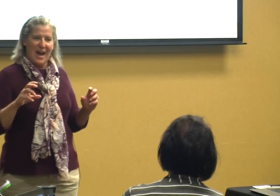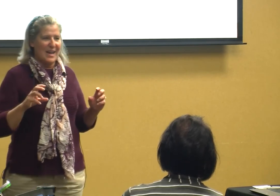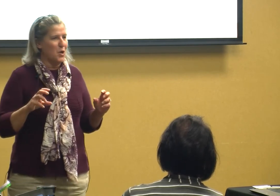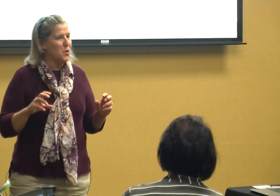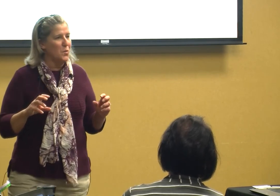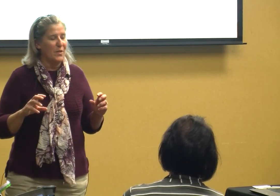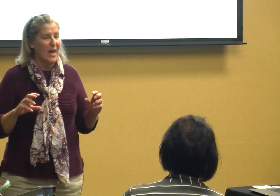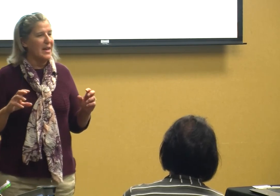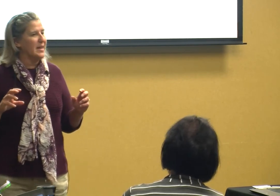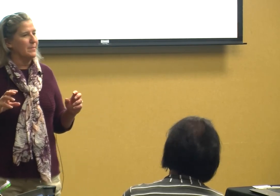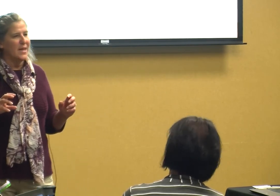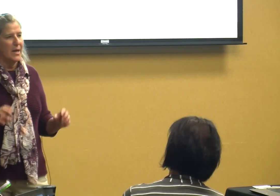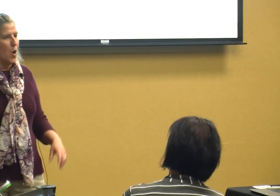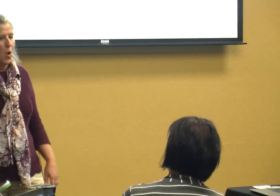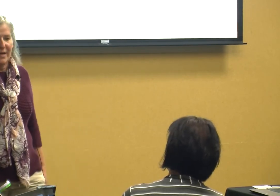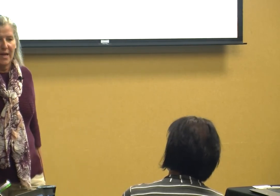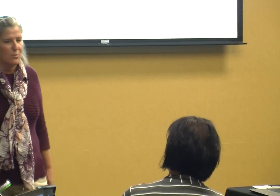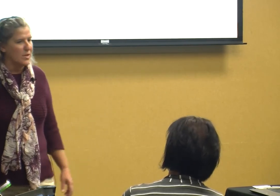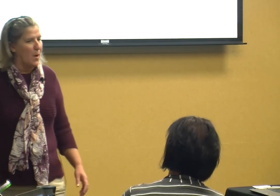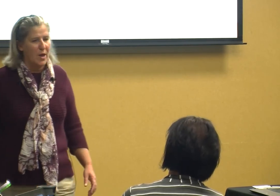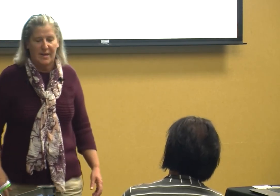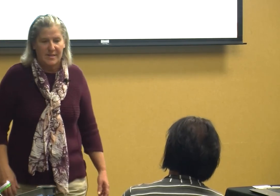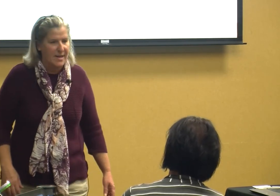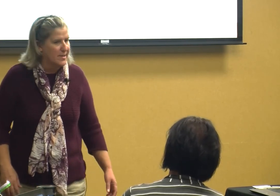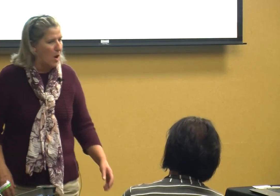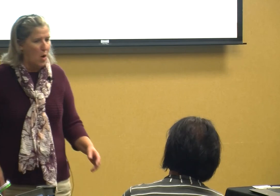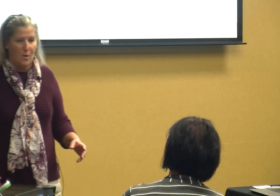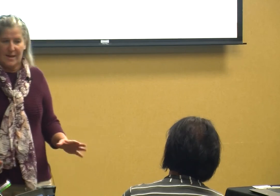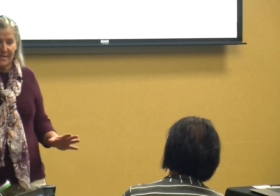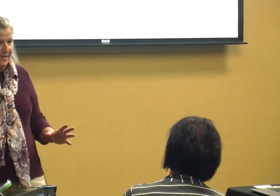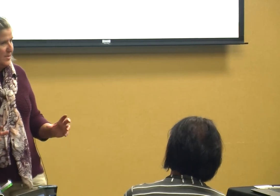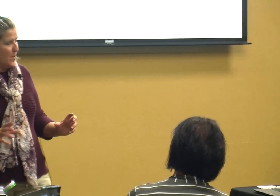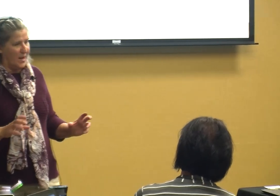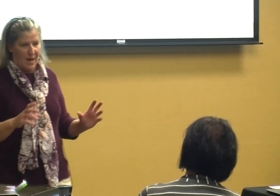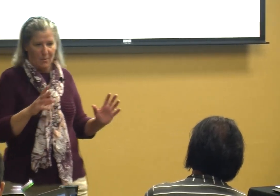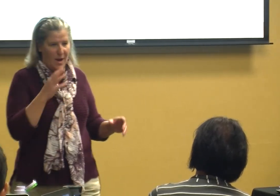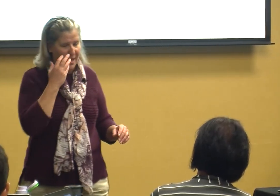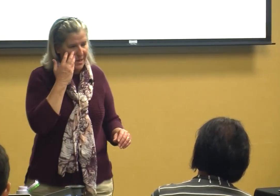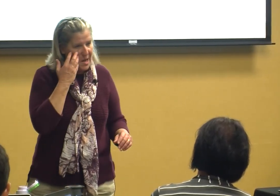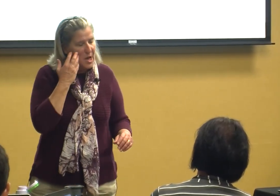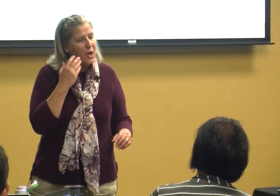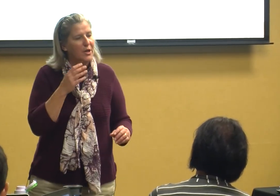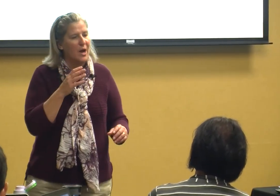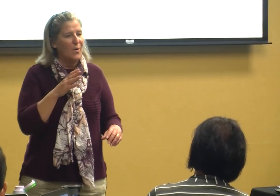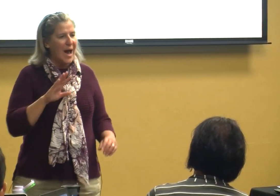who they kept saying oh he doesn't respond he's he's so he's this way that way and you know I